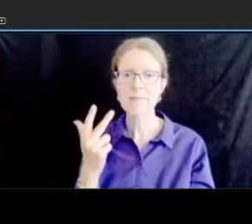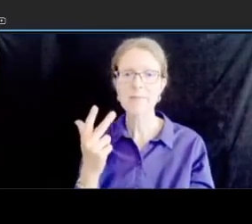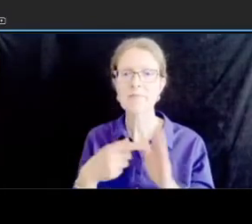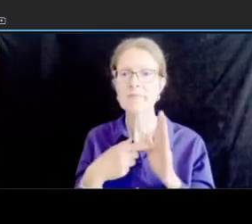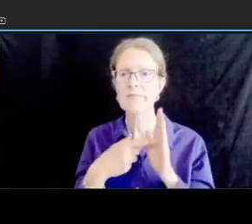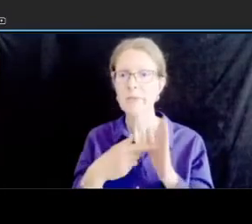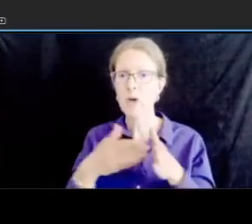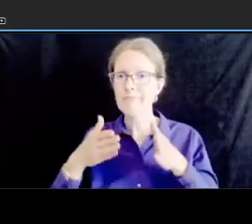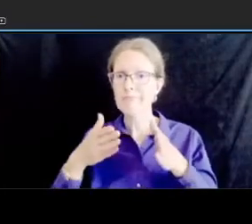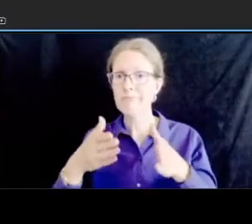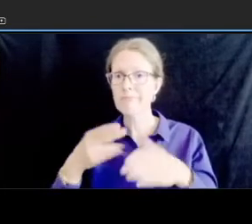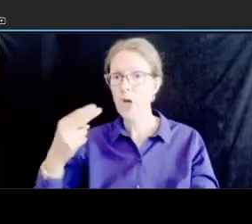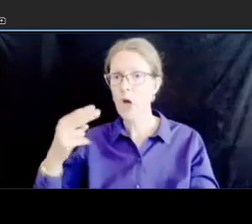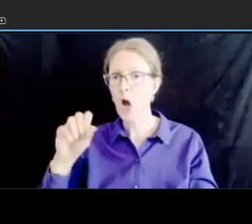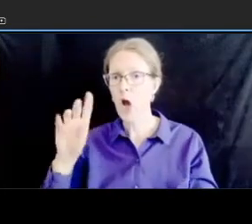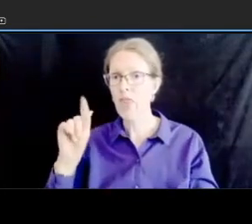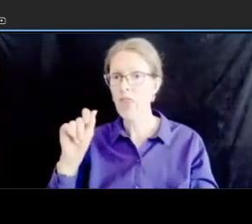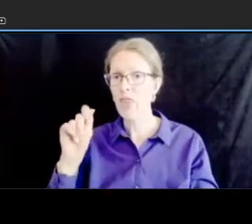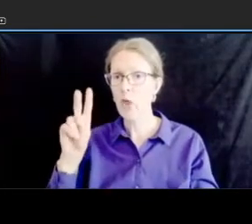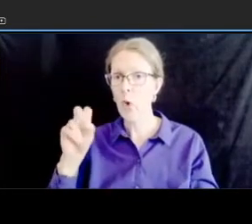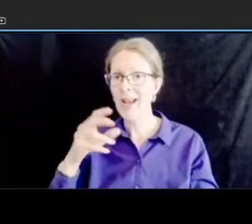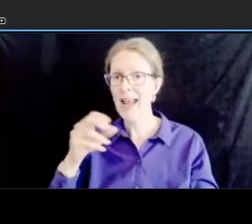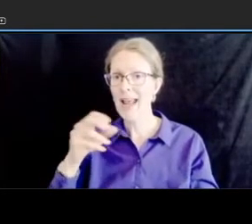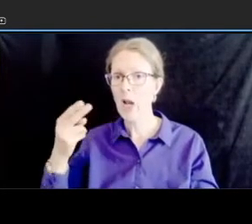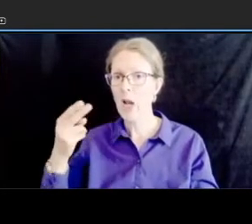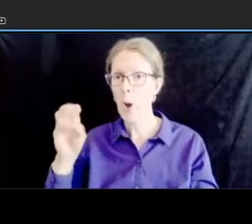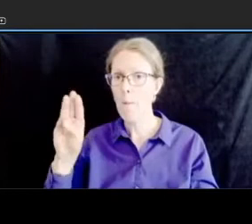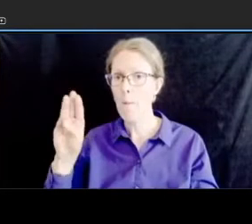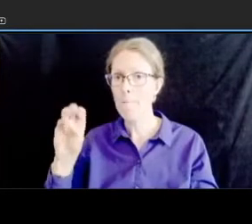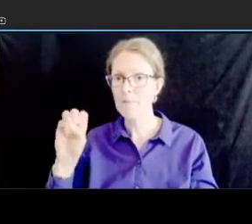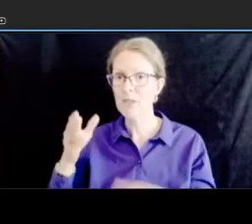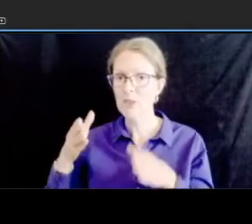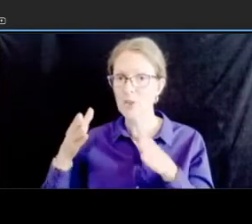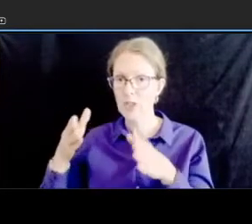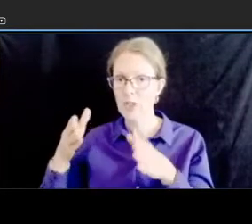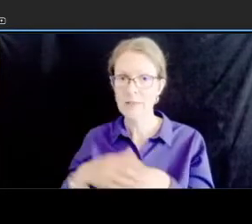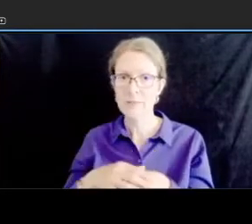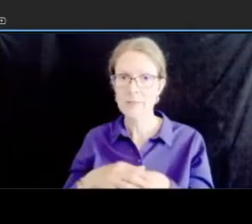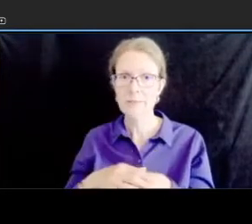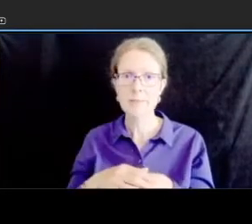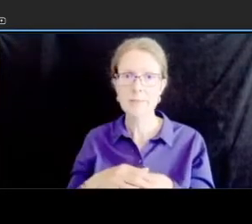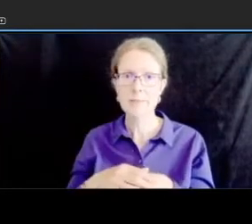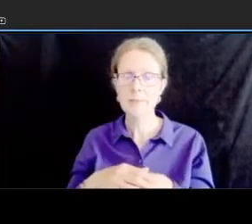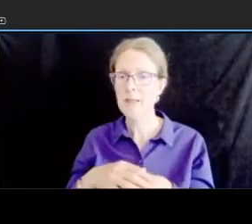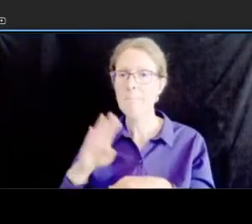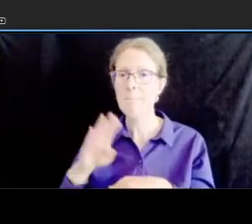of which uh those streets are both off just off of the drawing but they straddle on this section